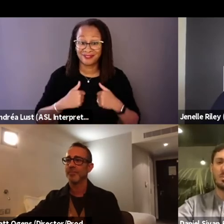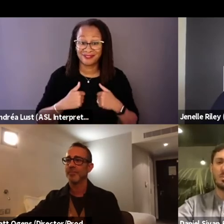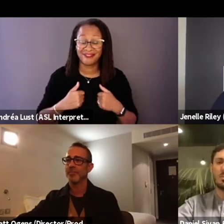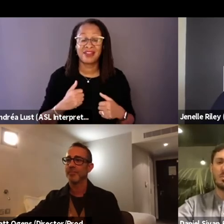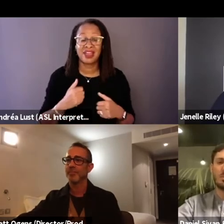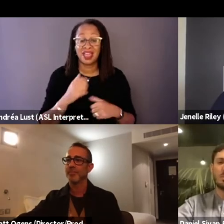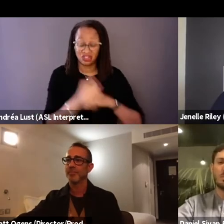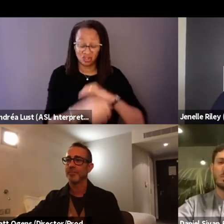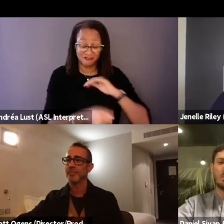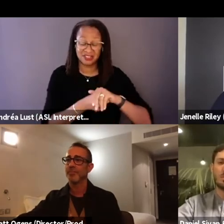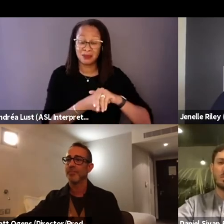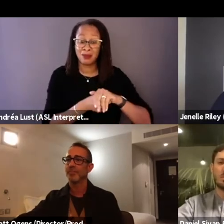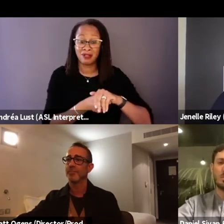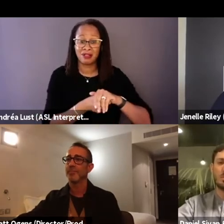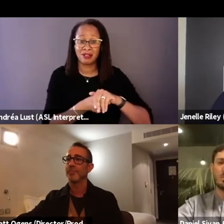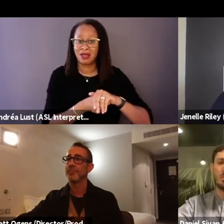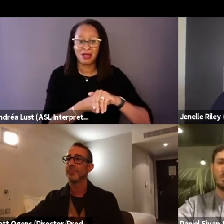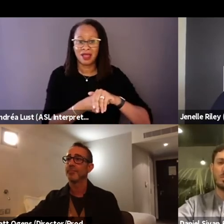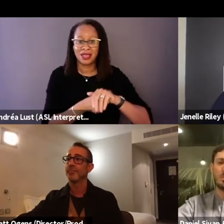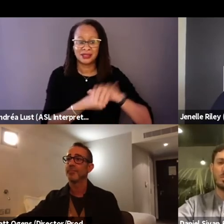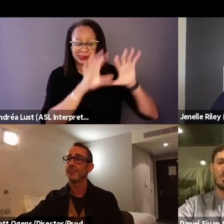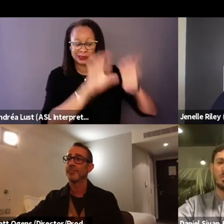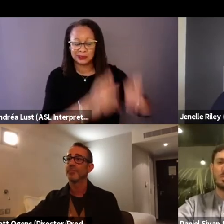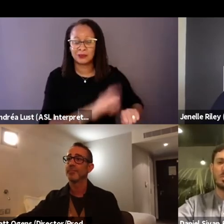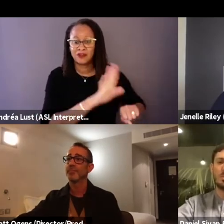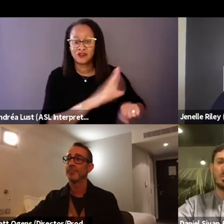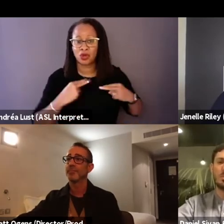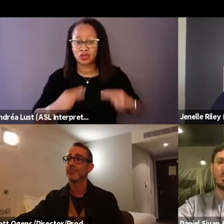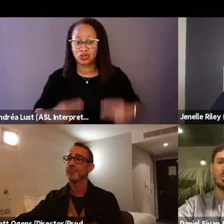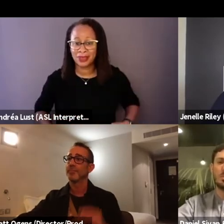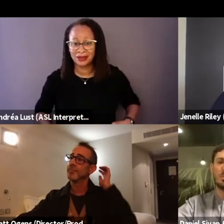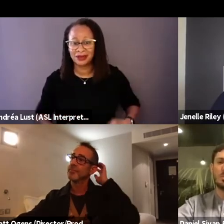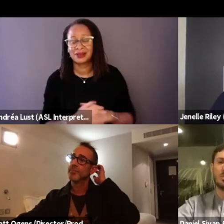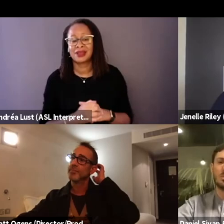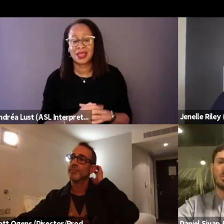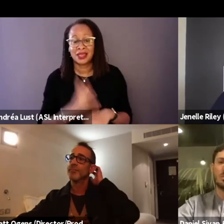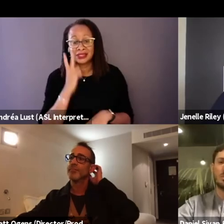and being dehumanized, and I think seeing yourself on,